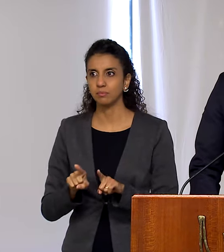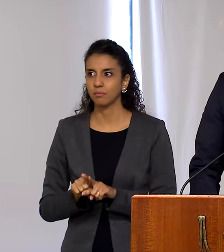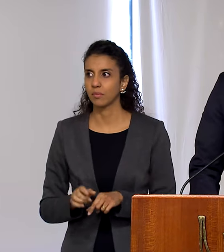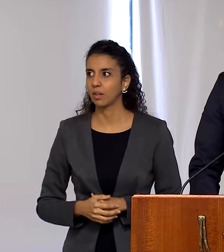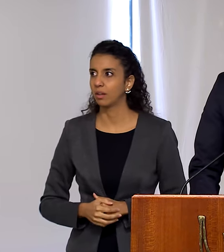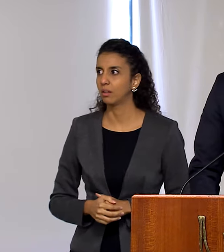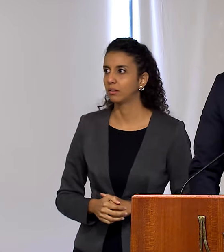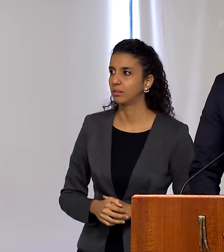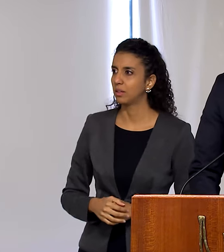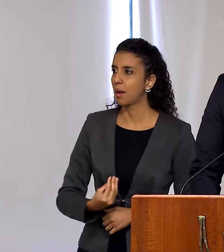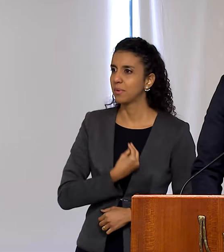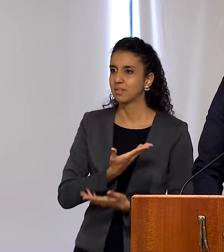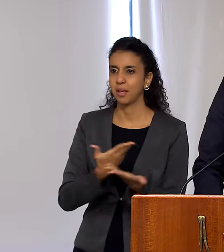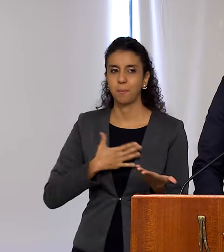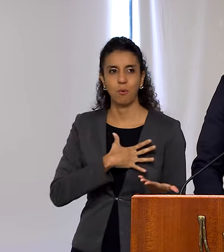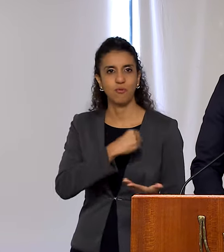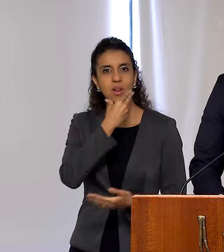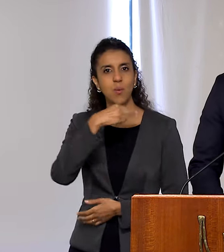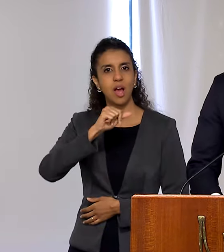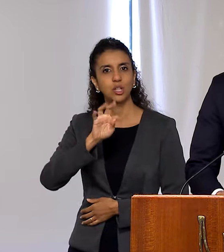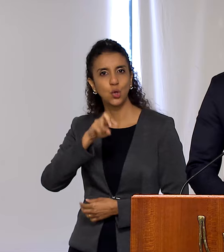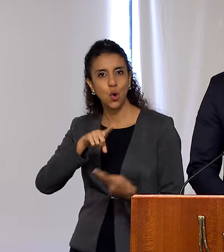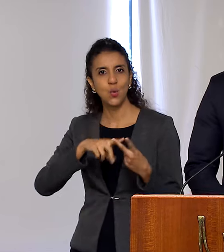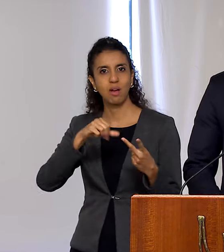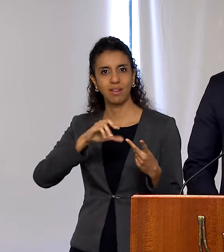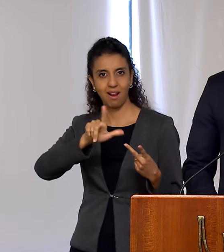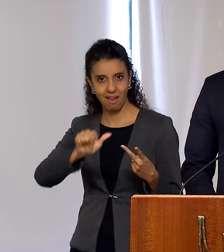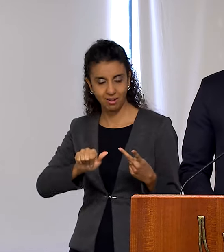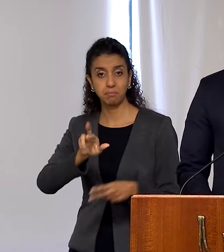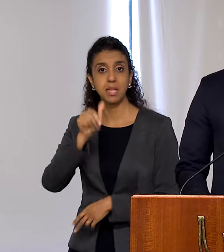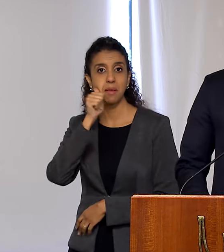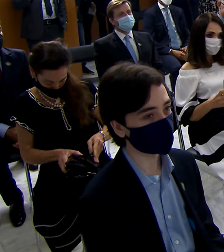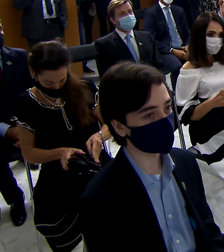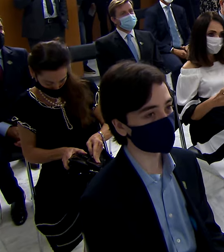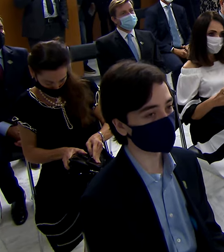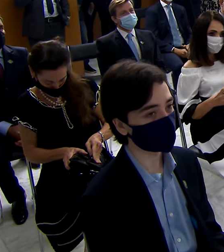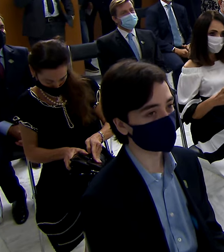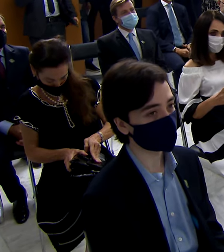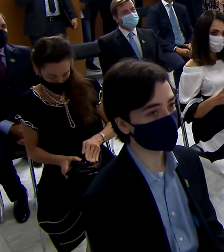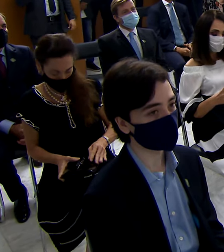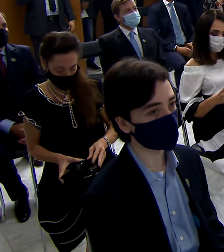the presence of my children, Antônio and Ana Clara, and that of my sisters, Rita and Andreia.